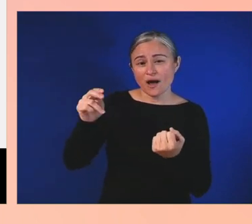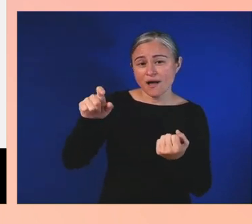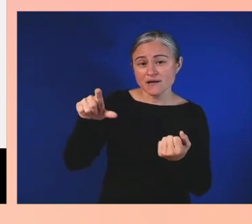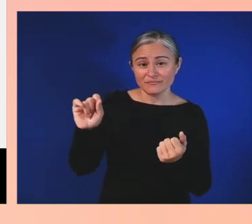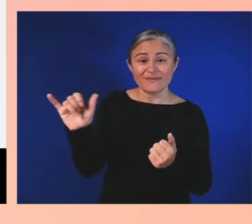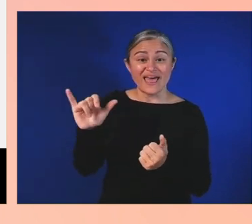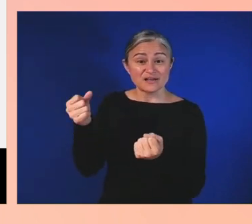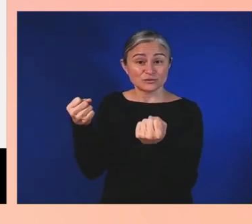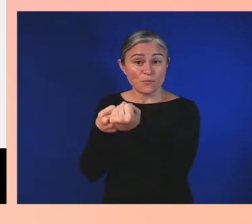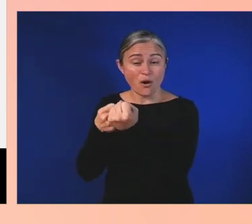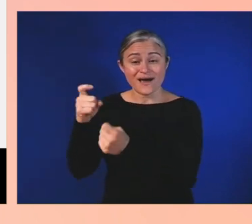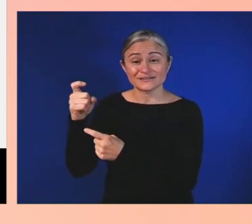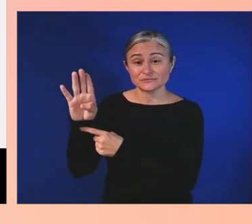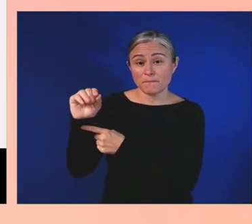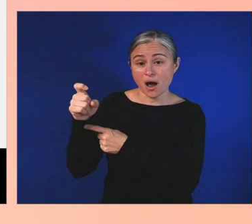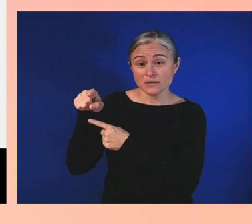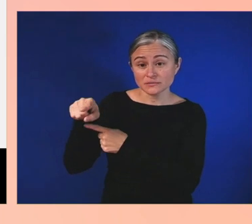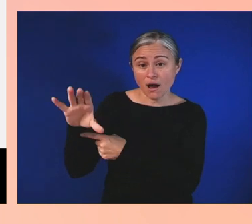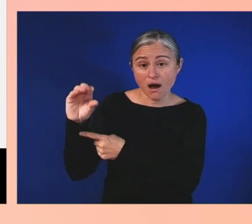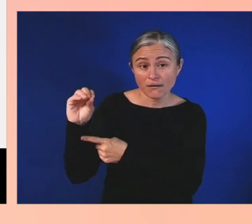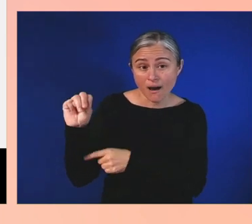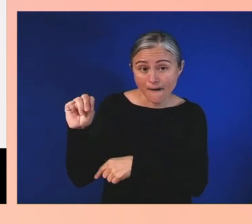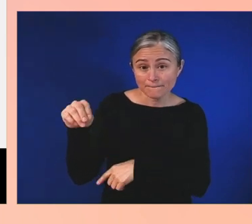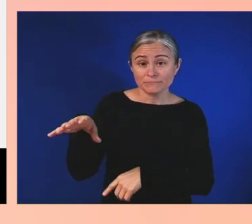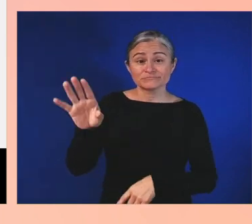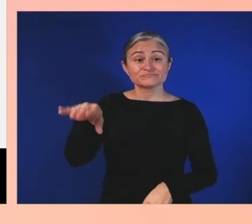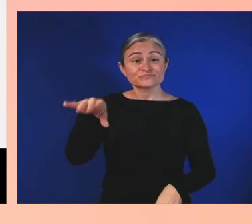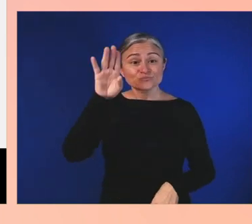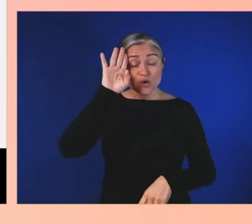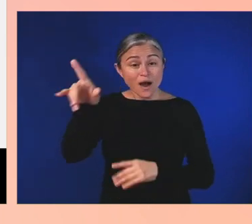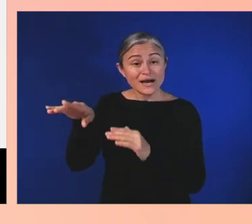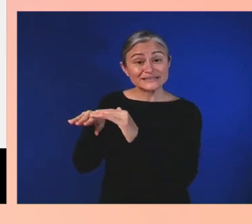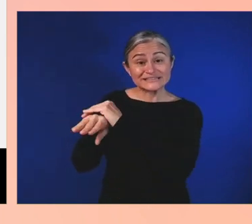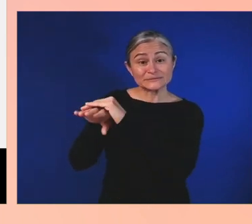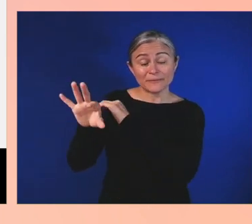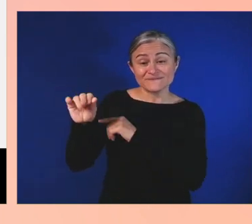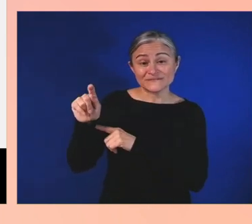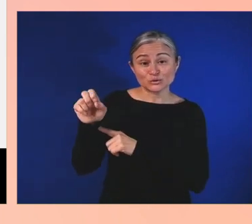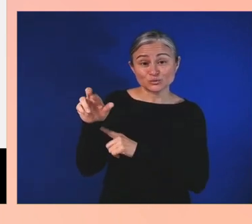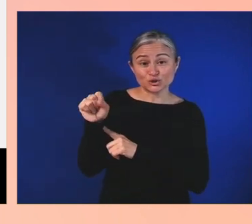so you know the accessibility features that exist and how to use them.